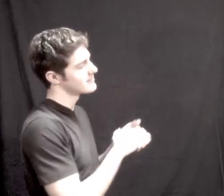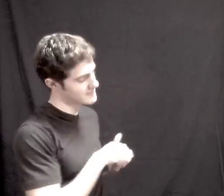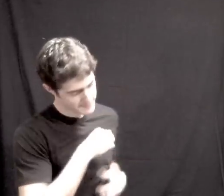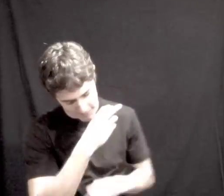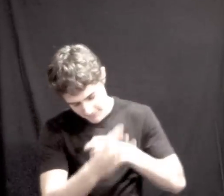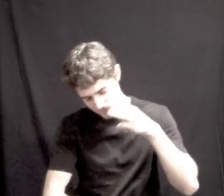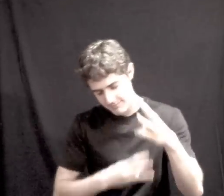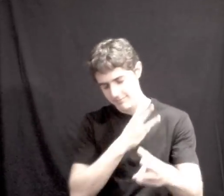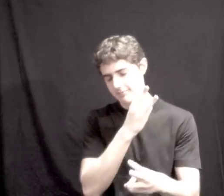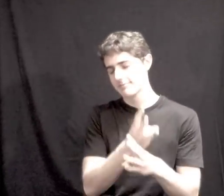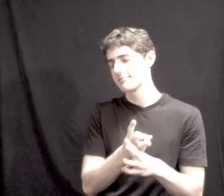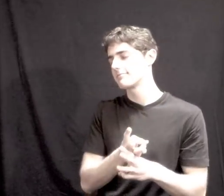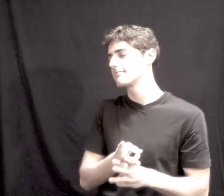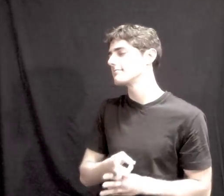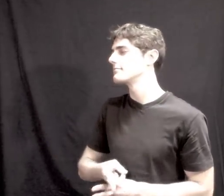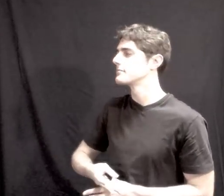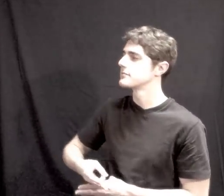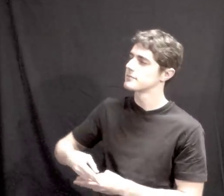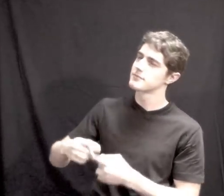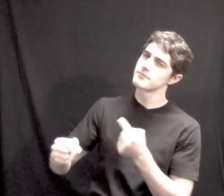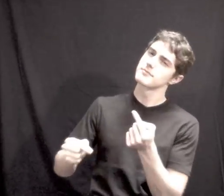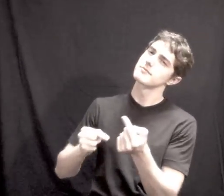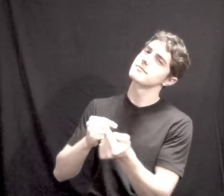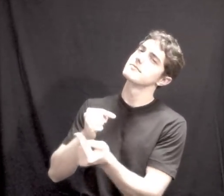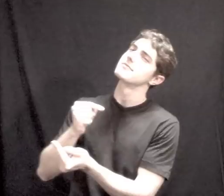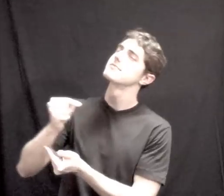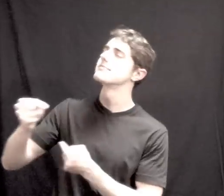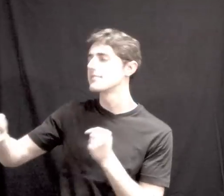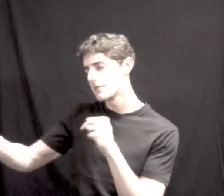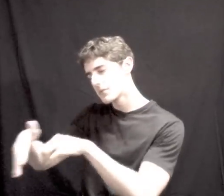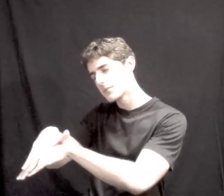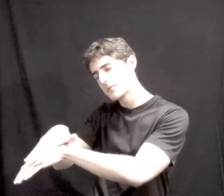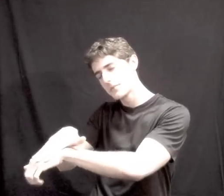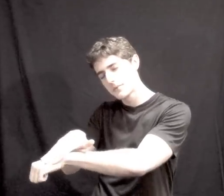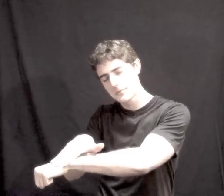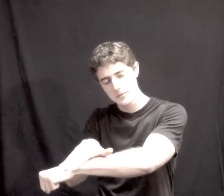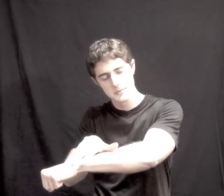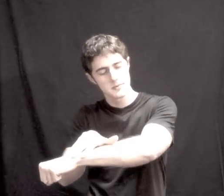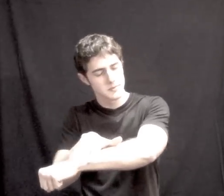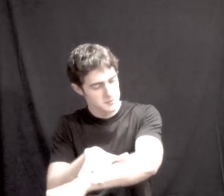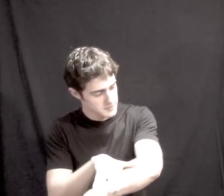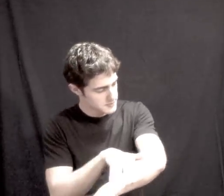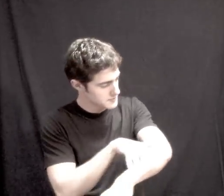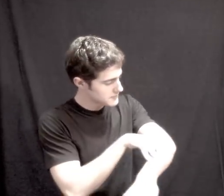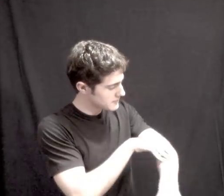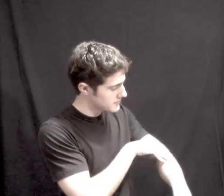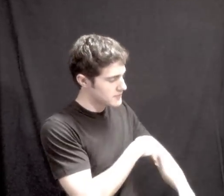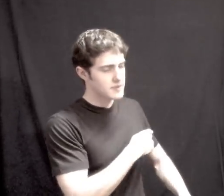That planet Earth turns slowly WORLD ROTATE SLOW